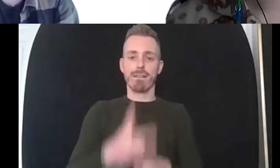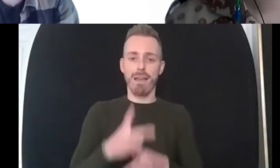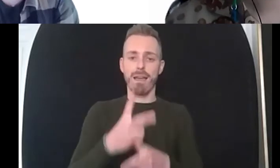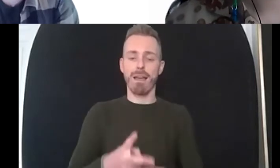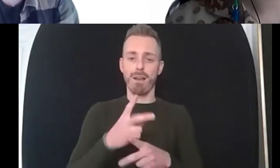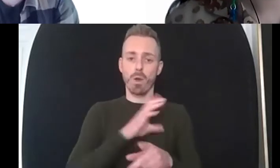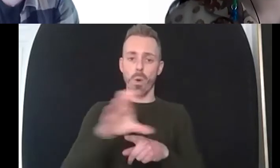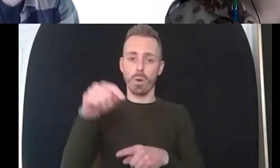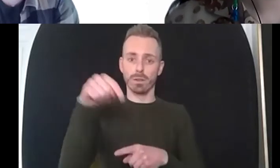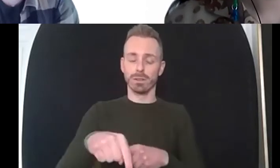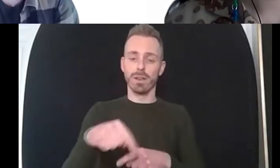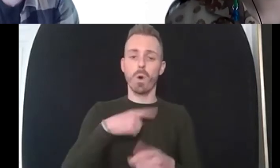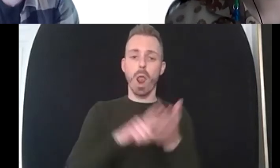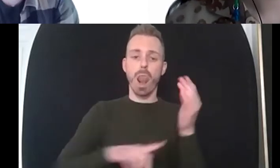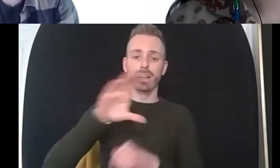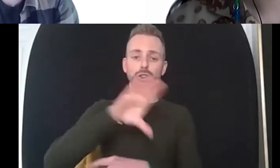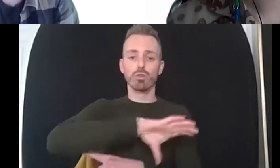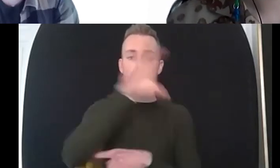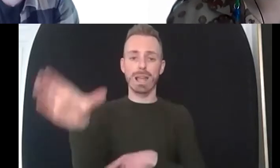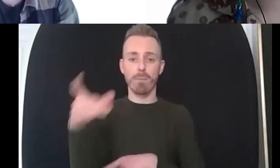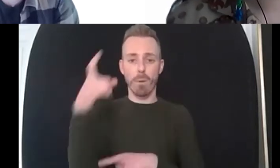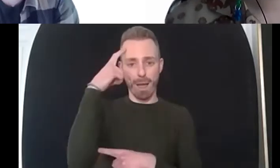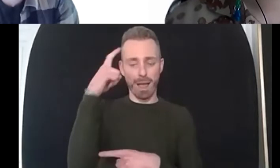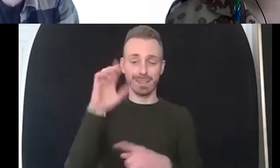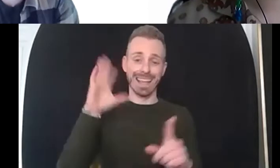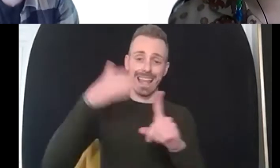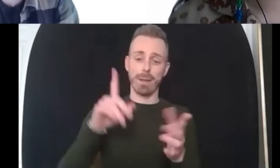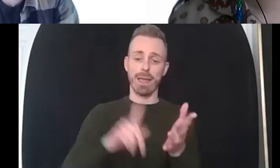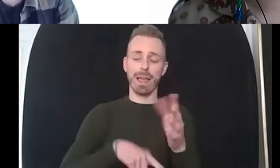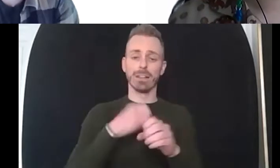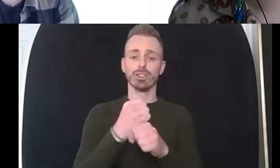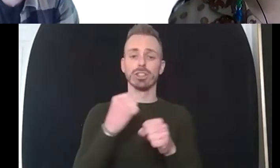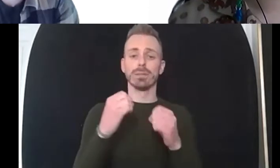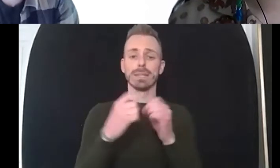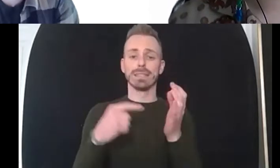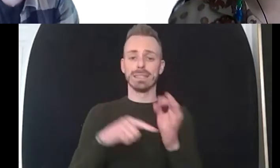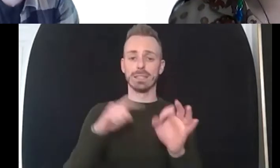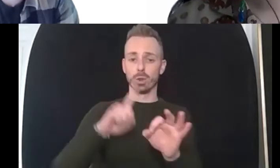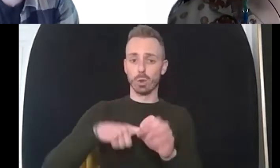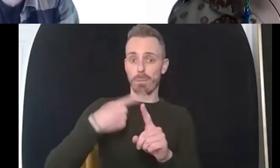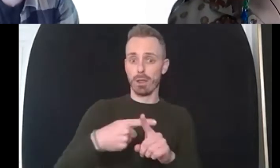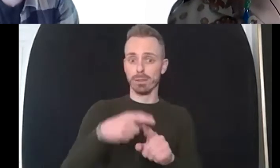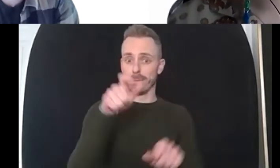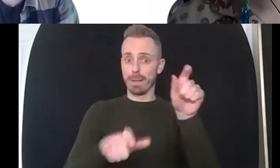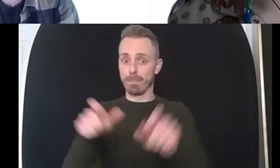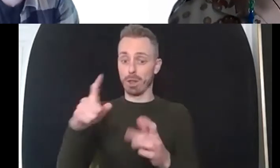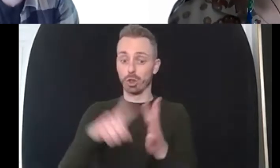for lgbtq plus people in june so this will be um an eight-week session of two-hour sessions